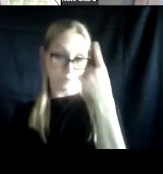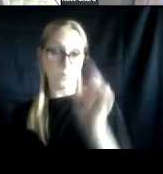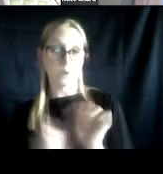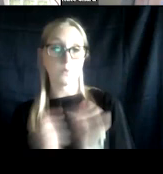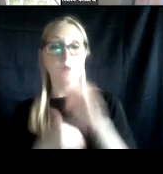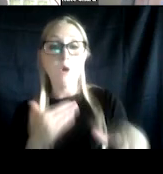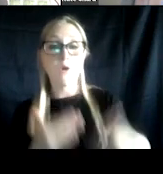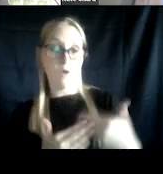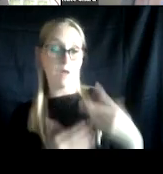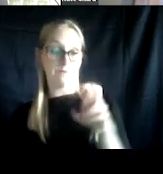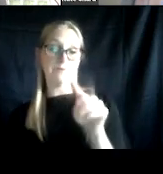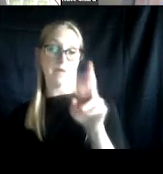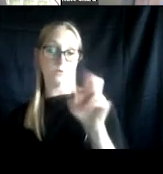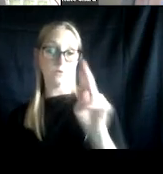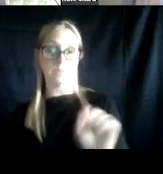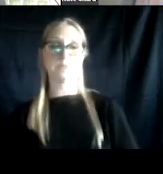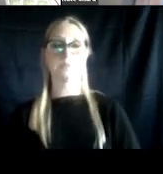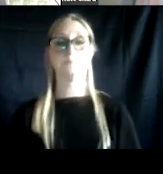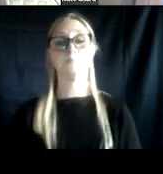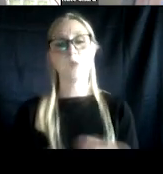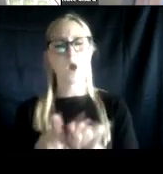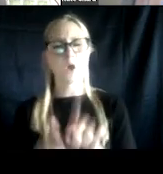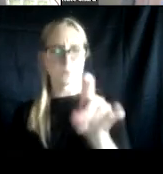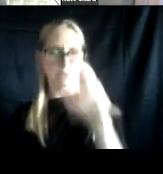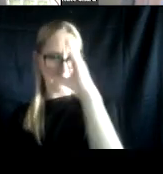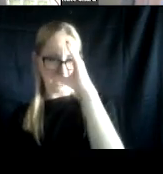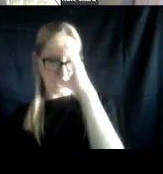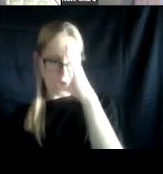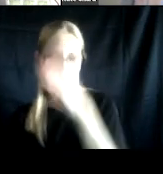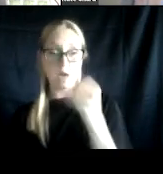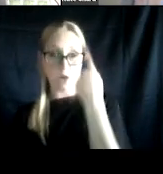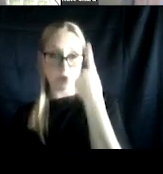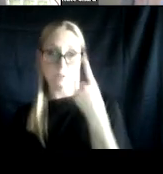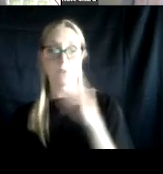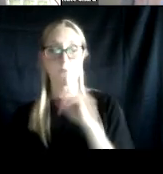We're also long overdue for a very needed understanding of and attention paid towards race-based trauma and stress,